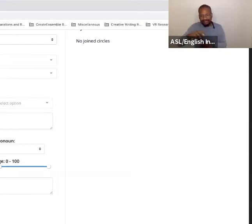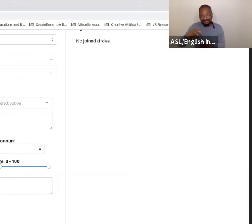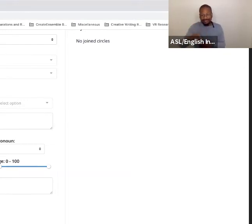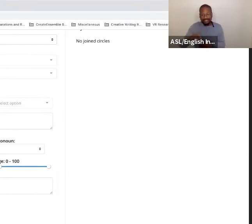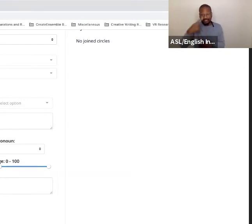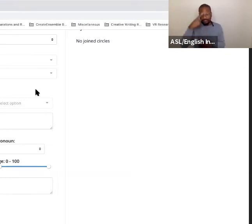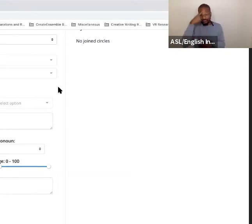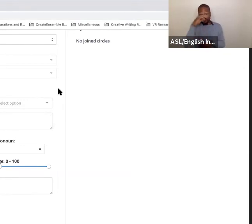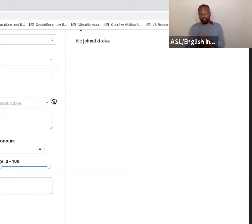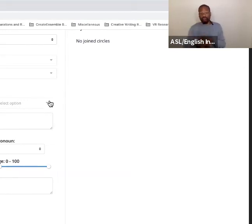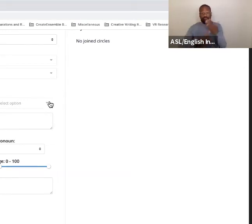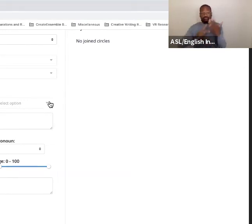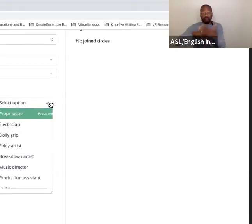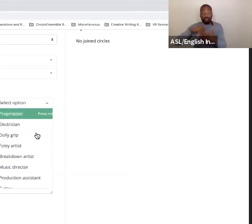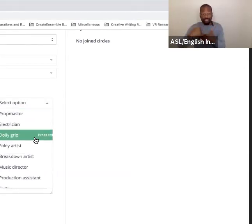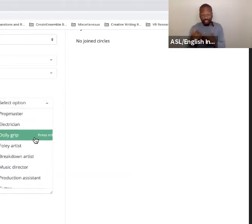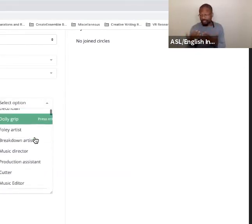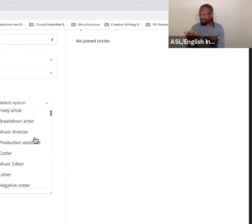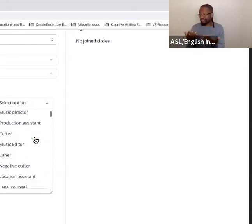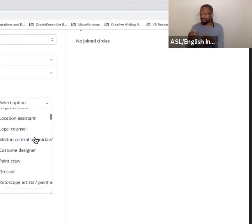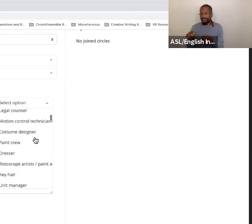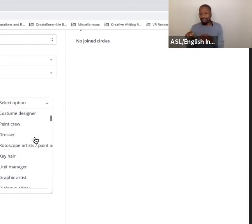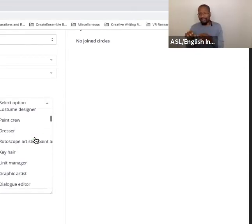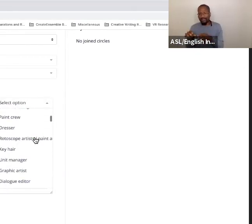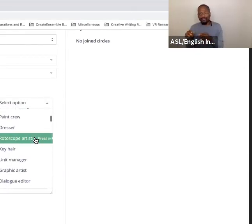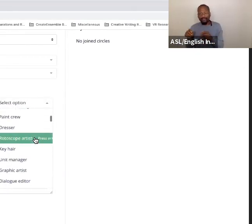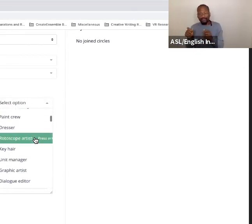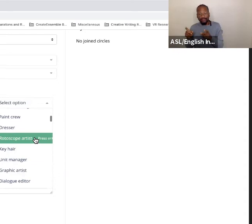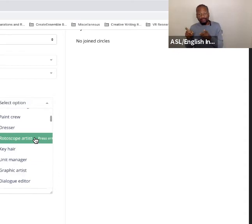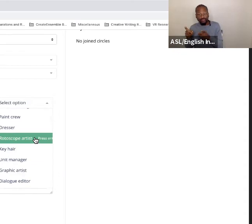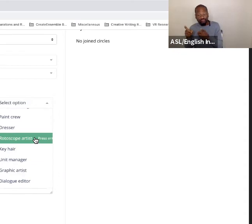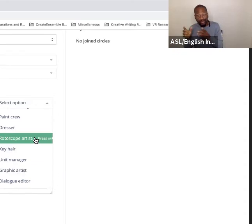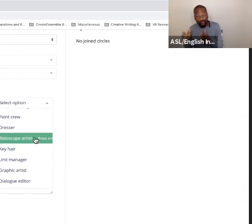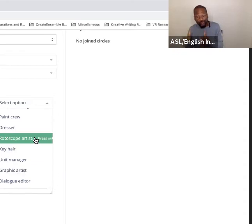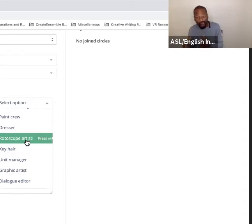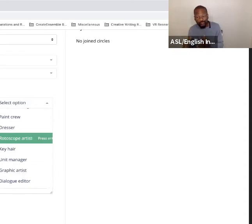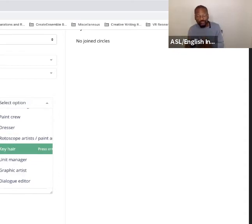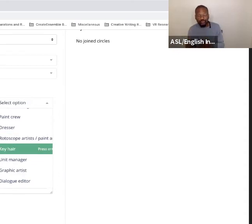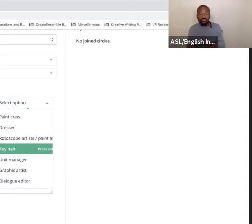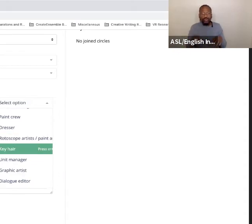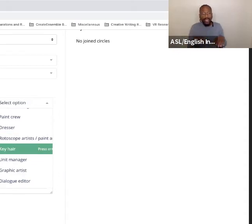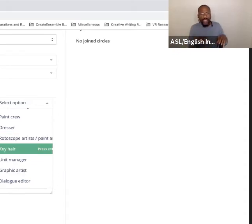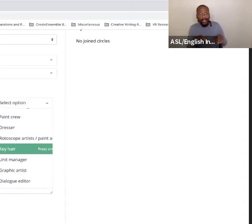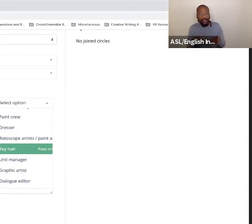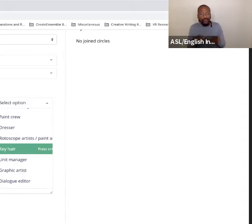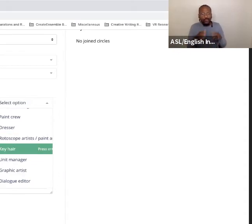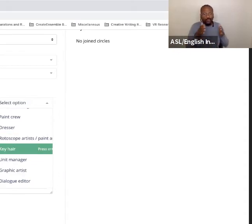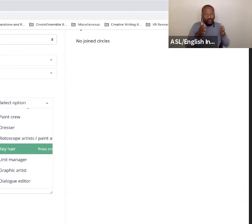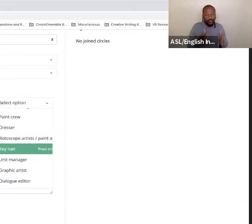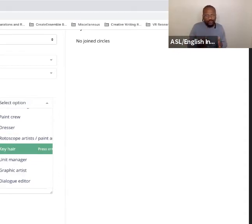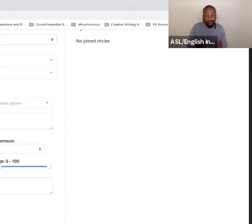So whether it's an actor or a director, you need a cinematographer, a costume designer,